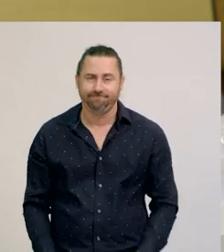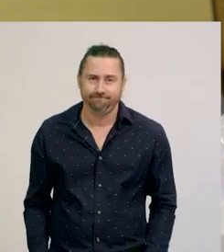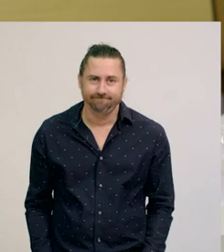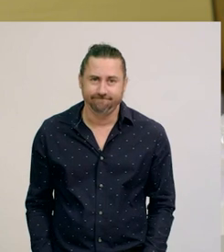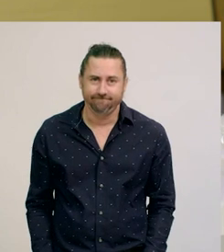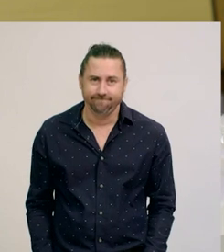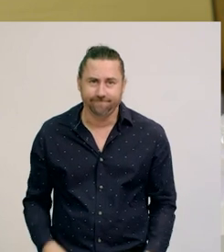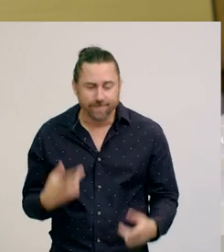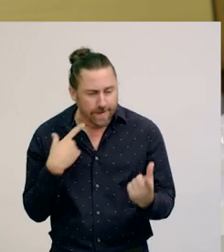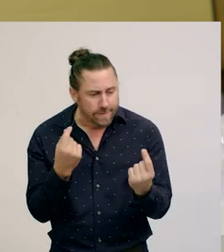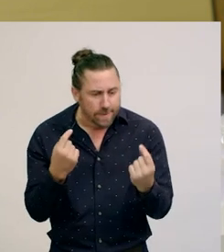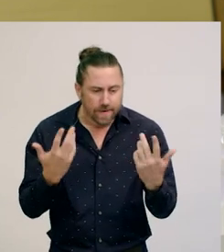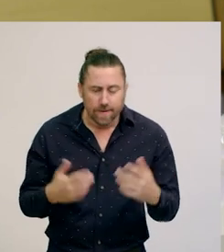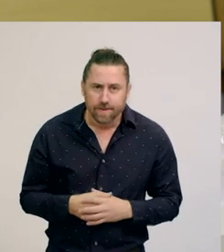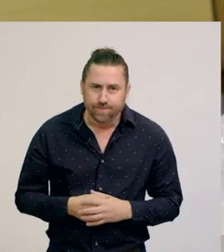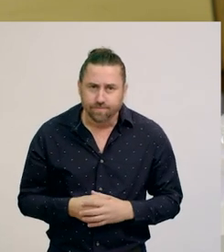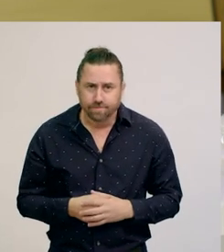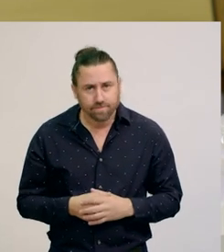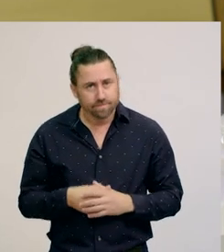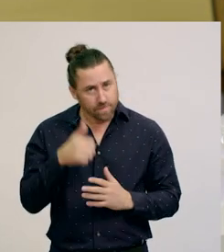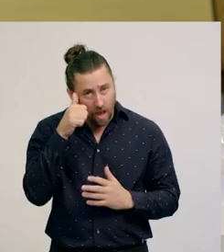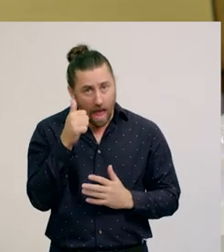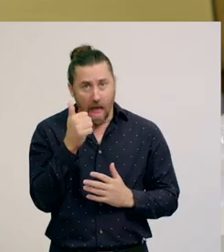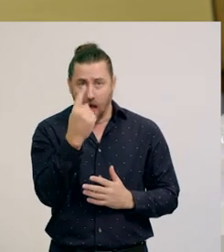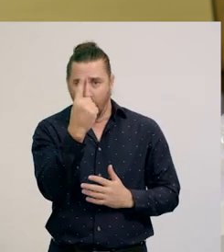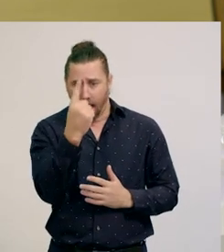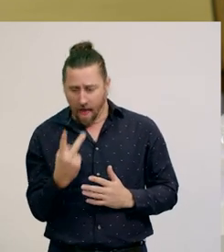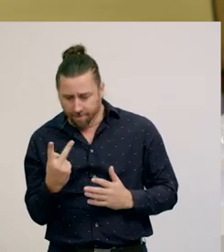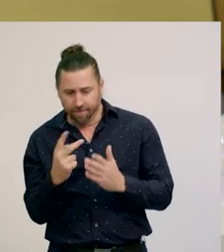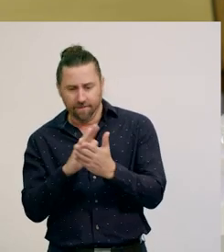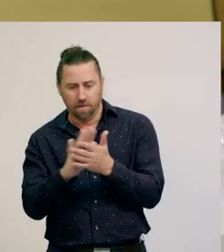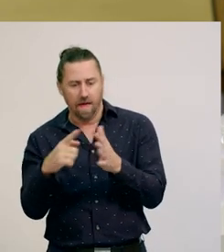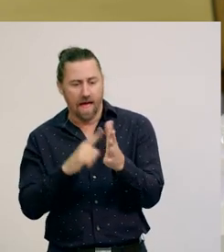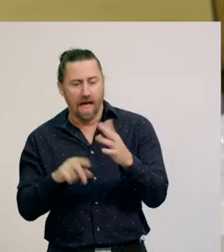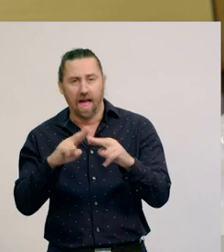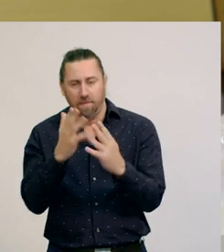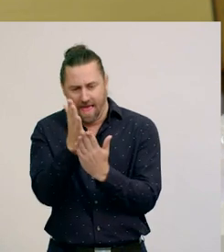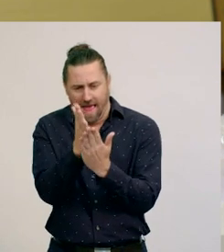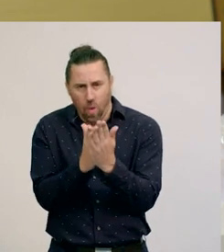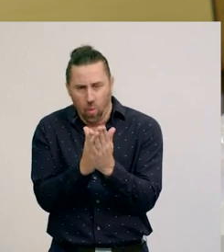Hm, I know that one half is one of two equal parts of a whole.